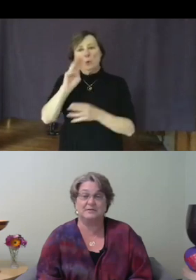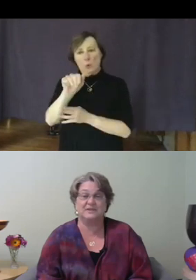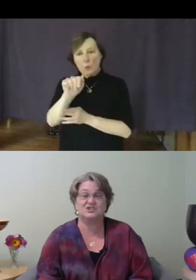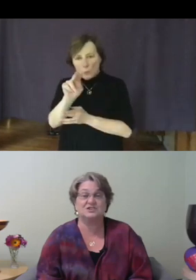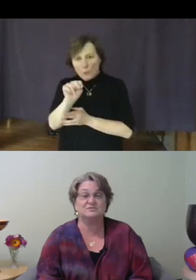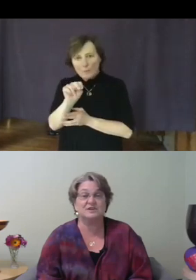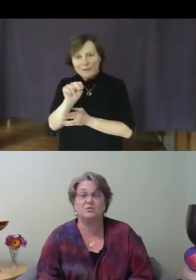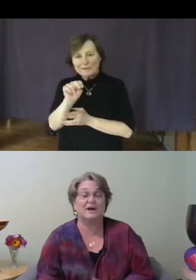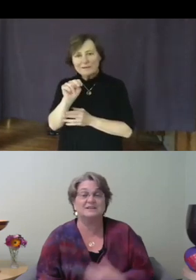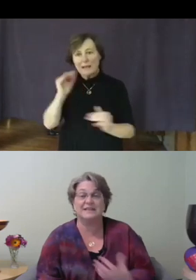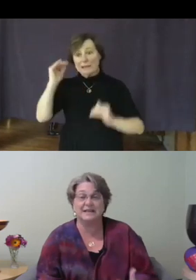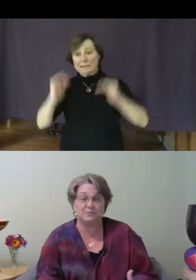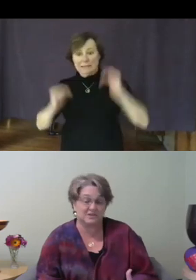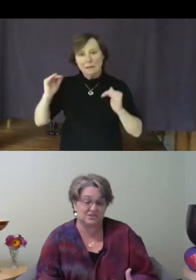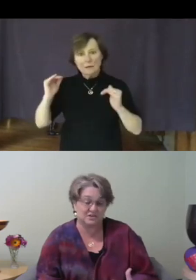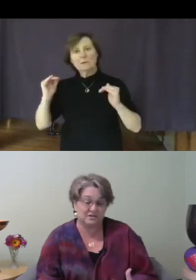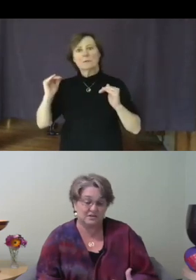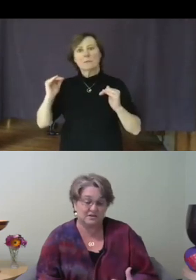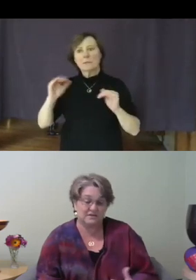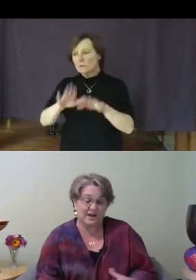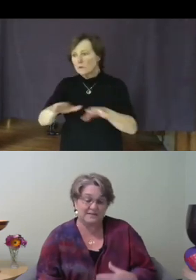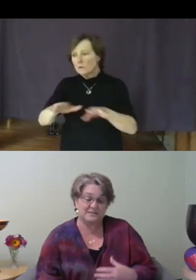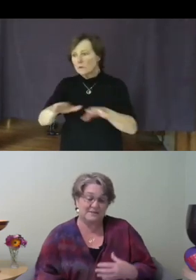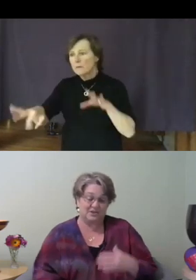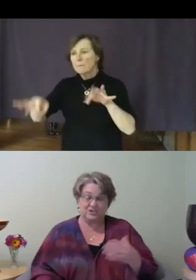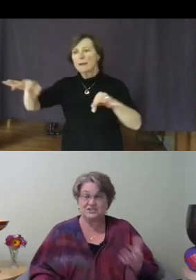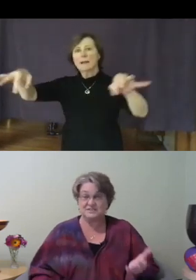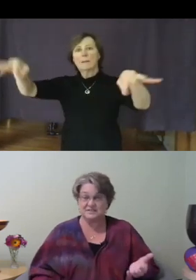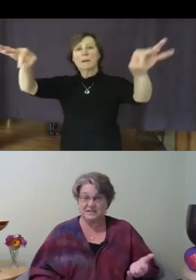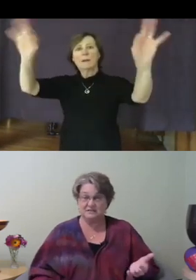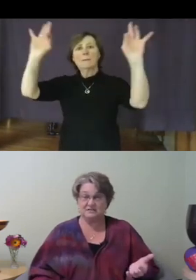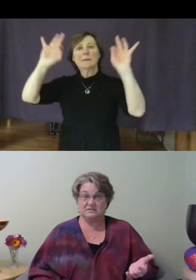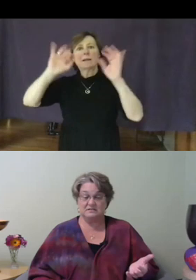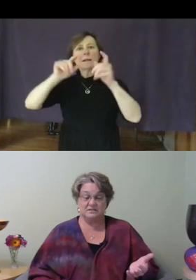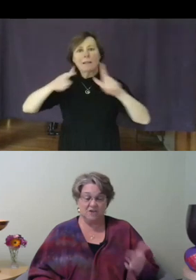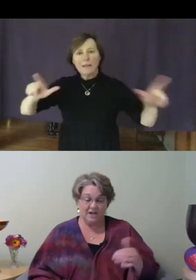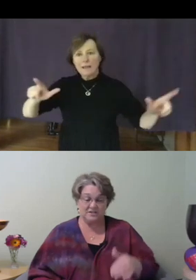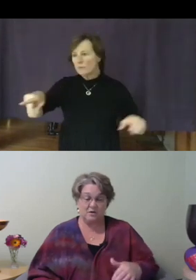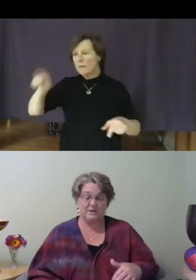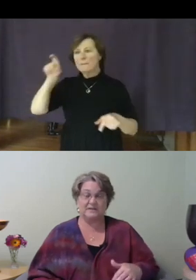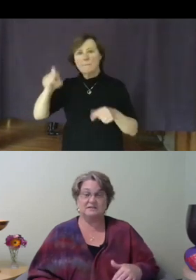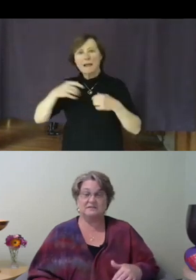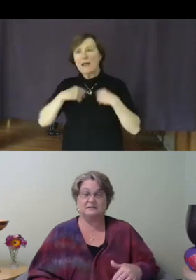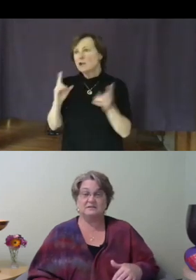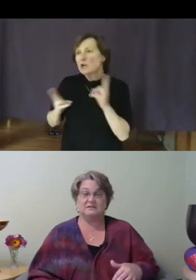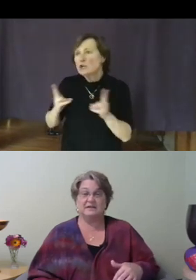that children acquire language.There has to be an urgency, not knowing,